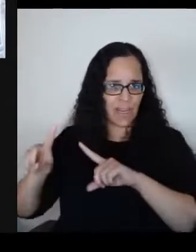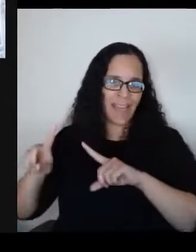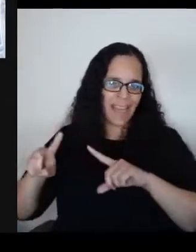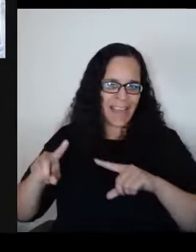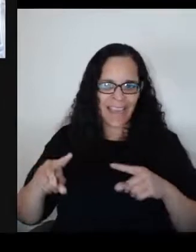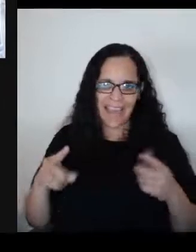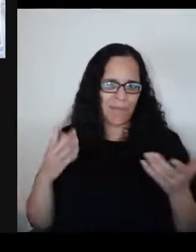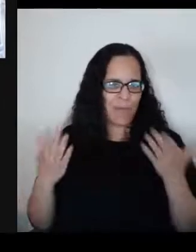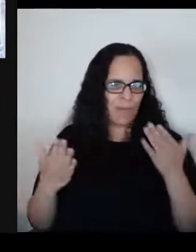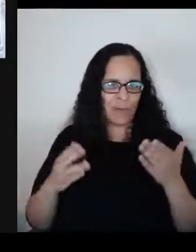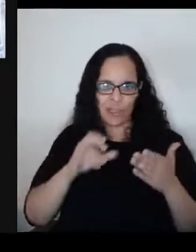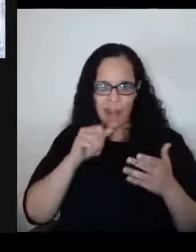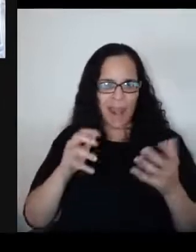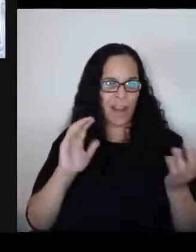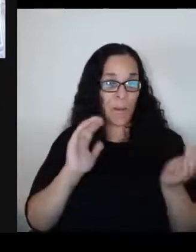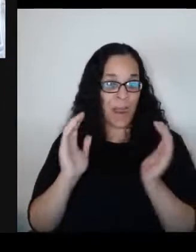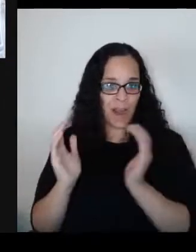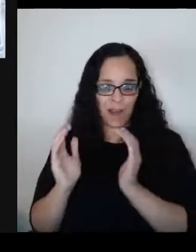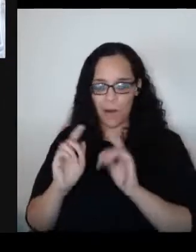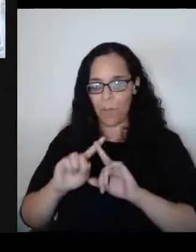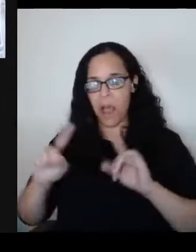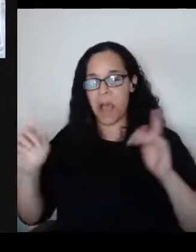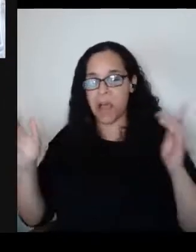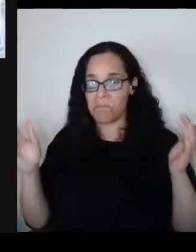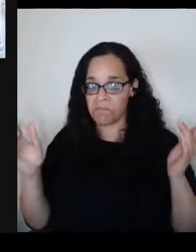we would be foolish to dismiss historical resonances